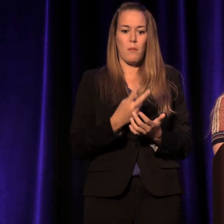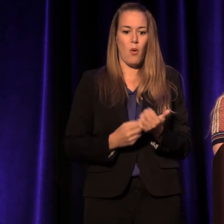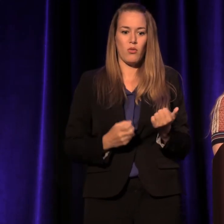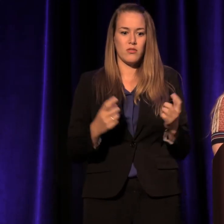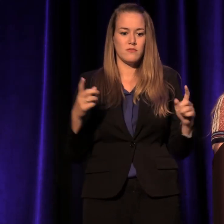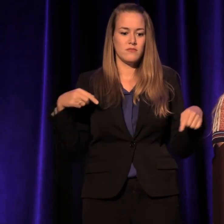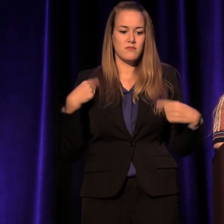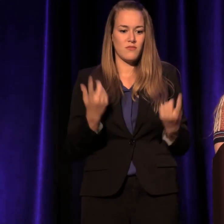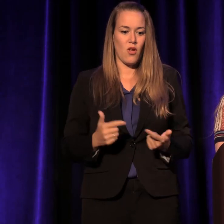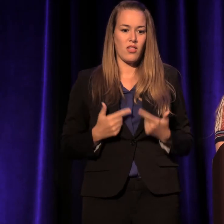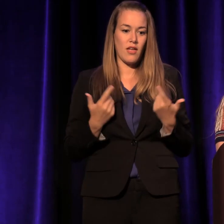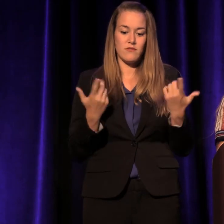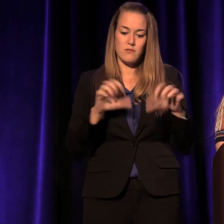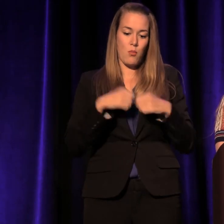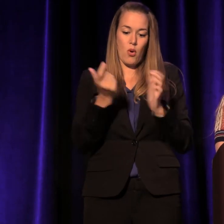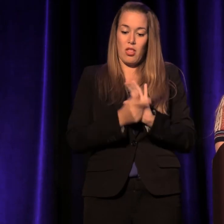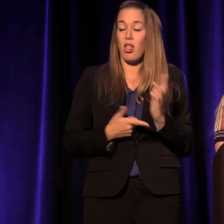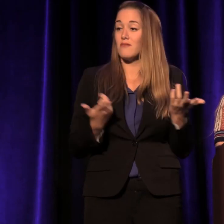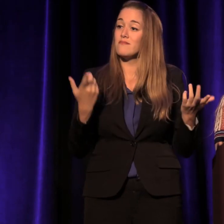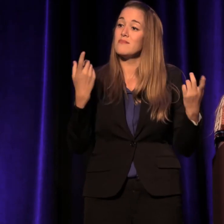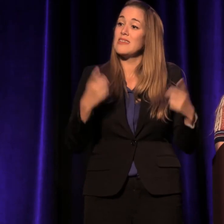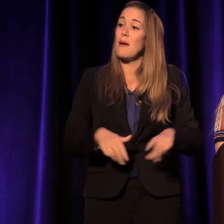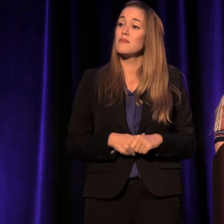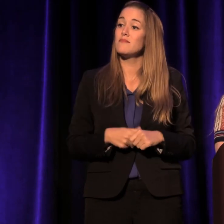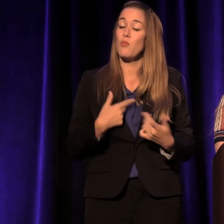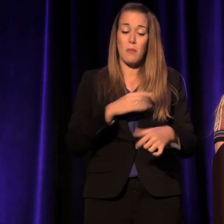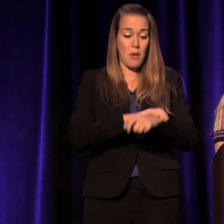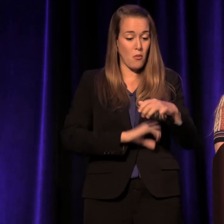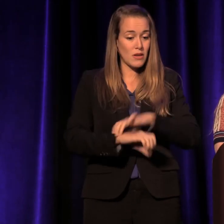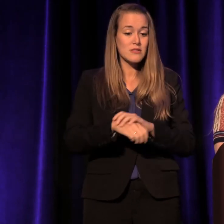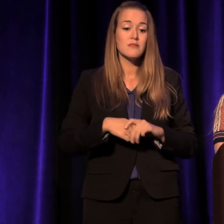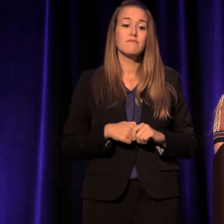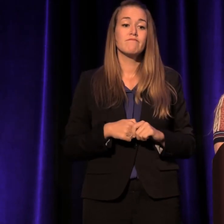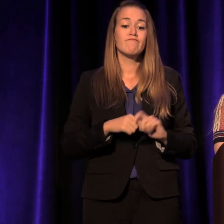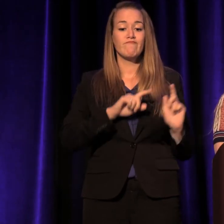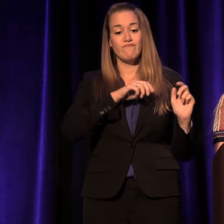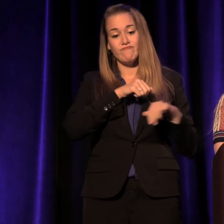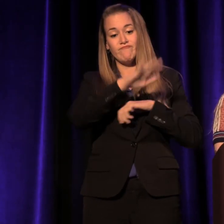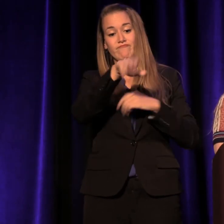broken the law and been arrested, and gone to jail.